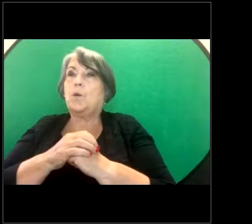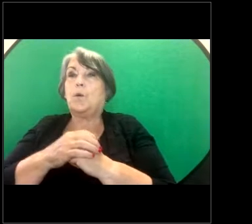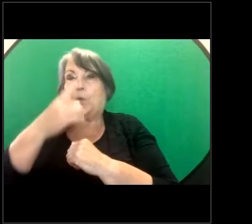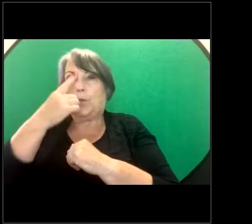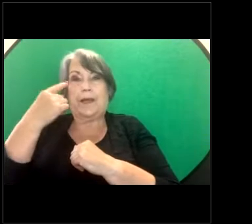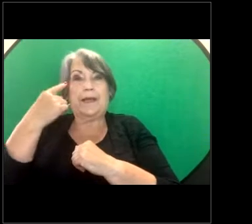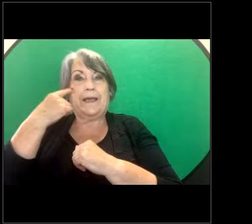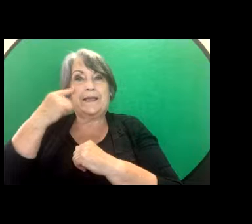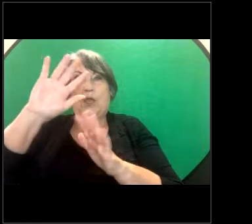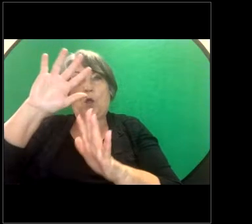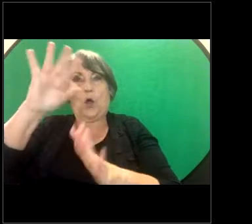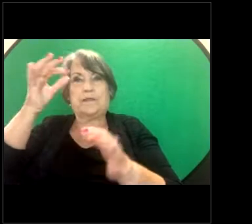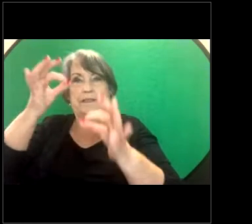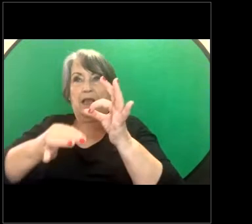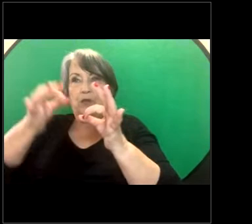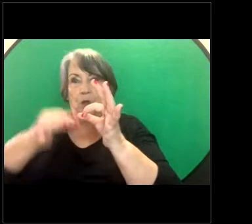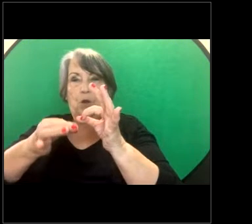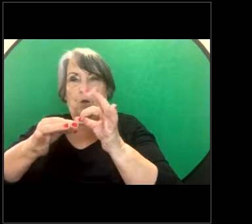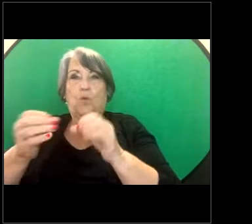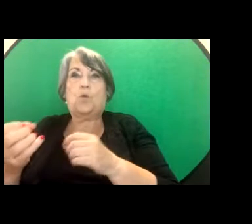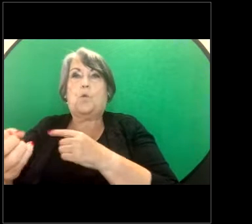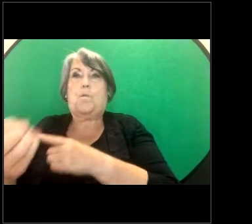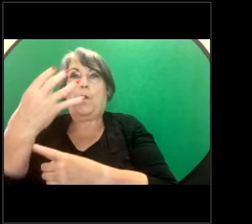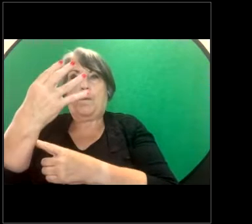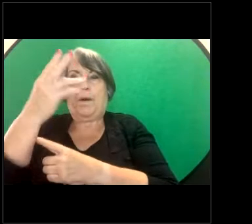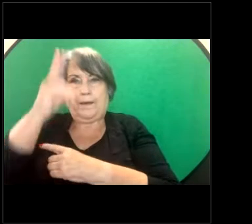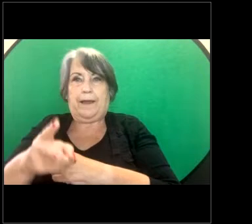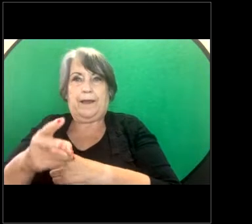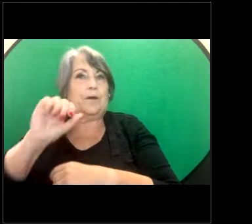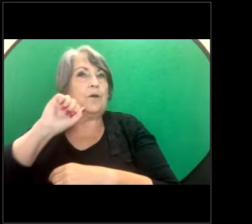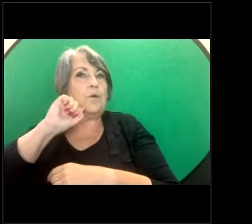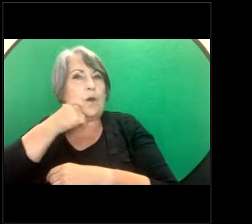interpretation but that will pop back up once we go back into the webinar.